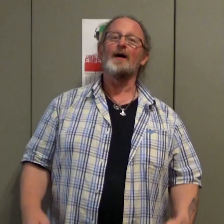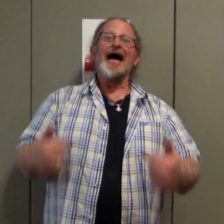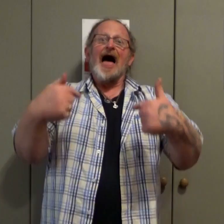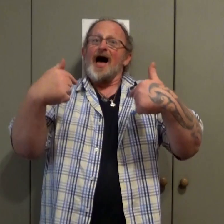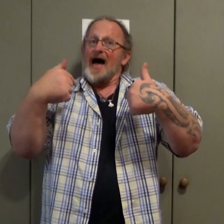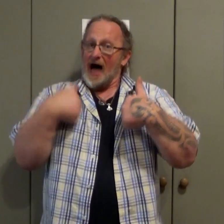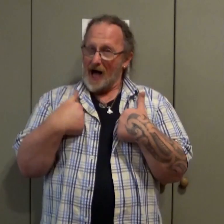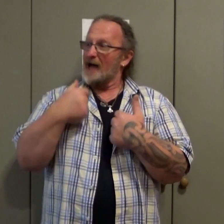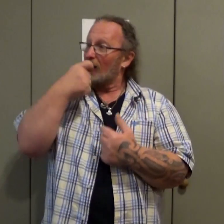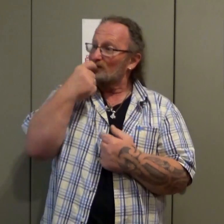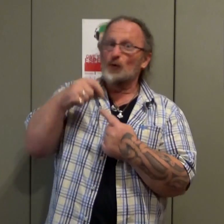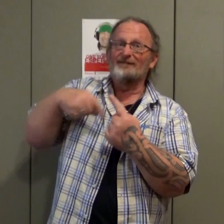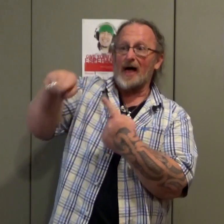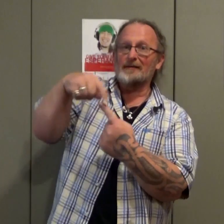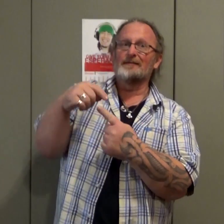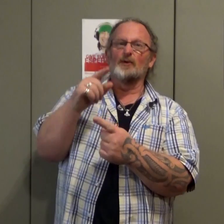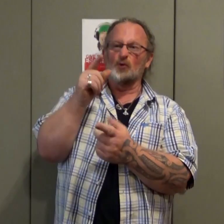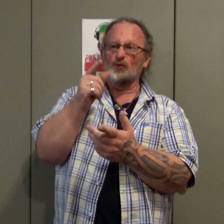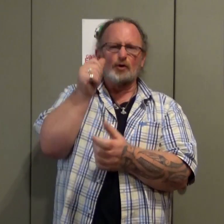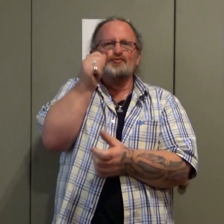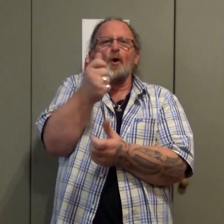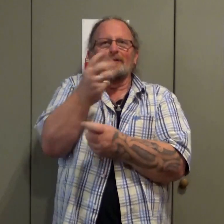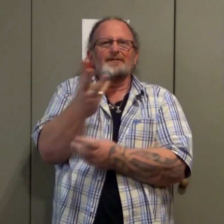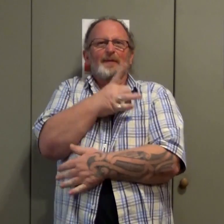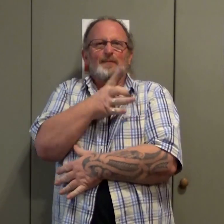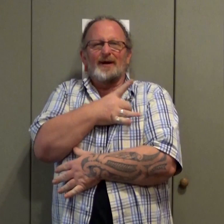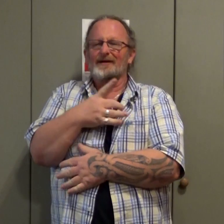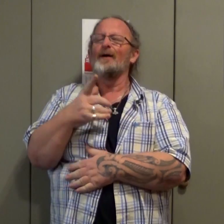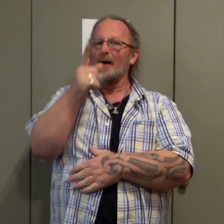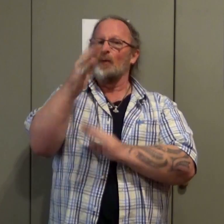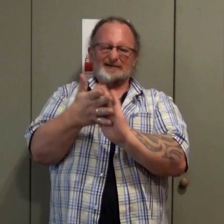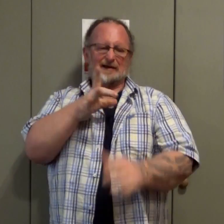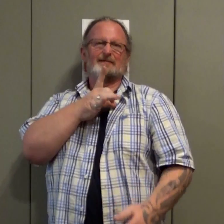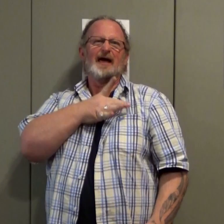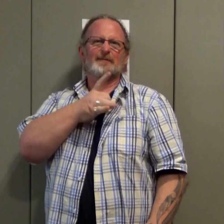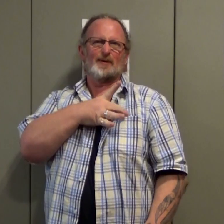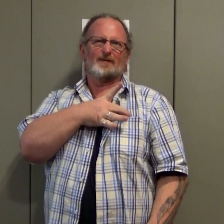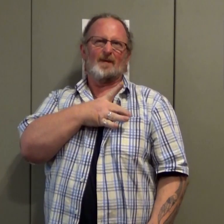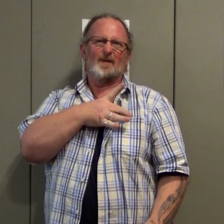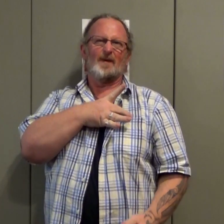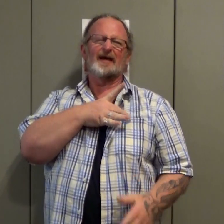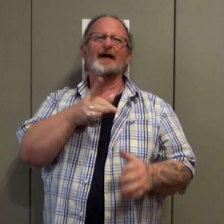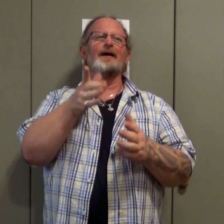That is a really good question I and a few other friends who speak a little Esperanto have this sign, here